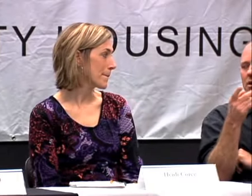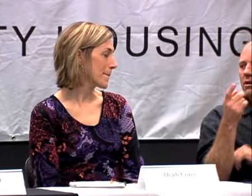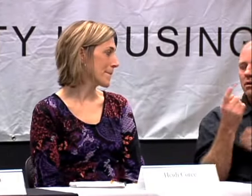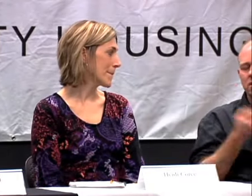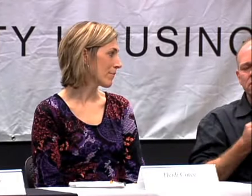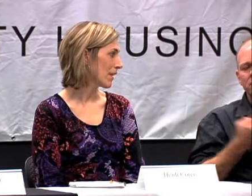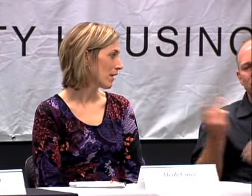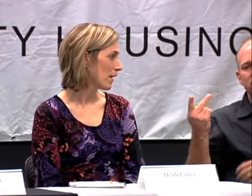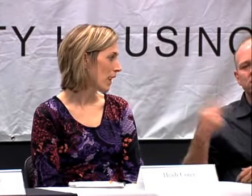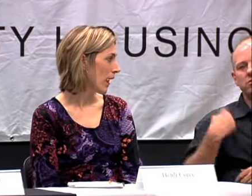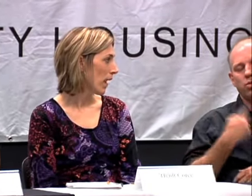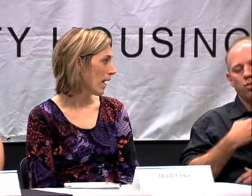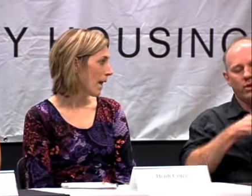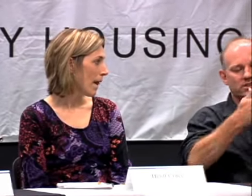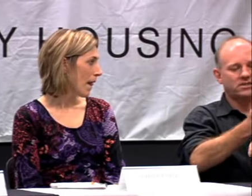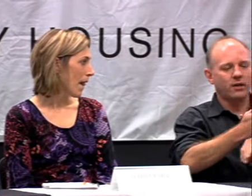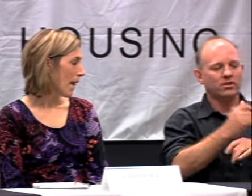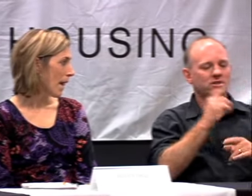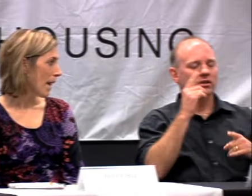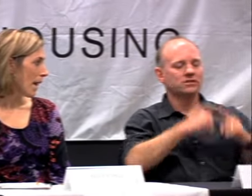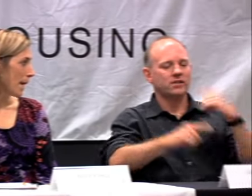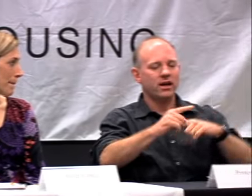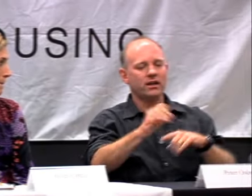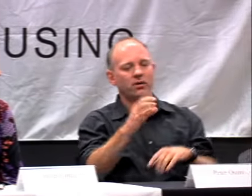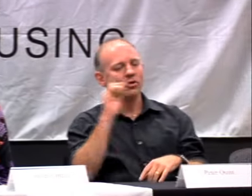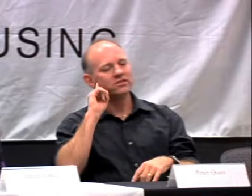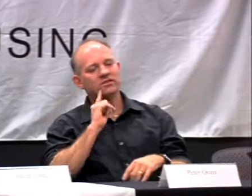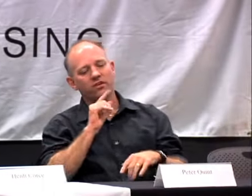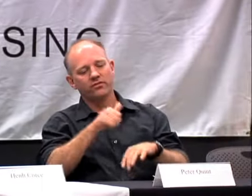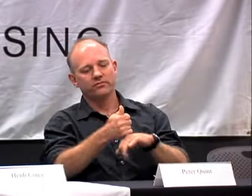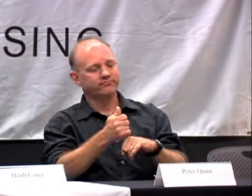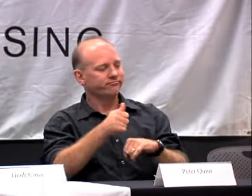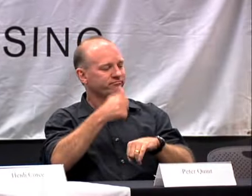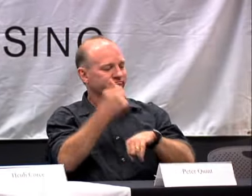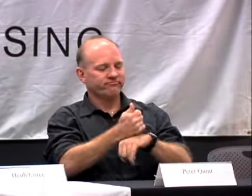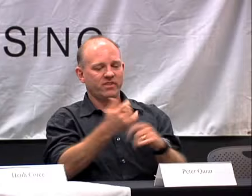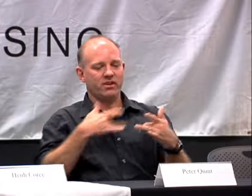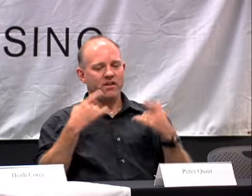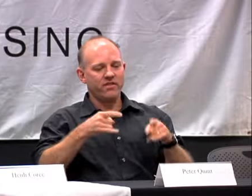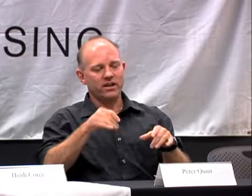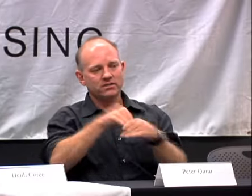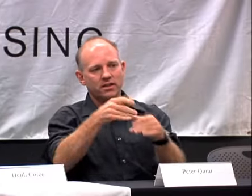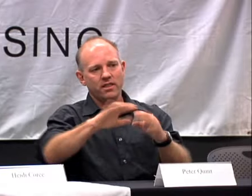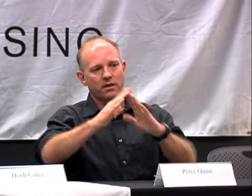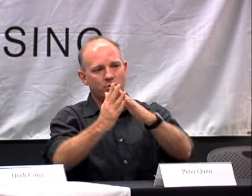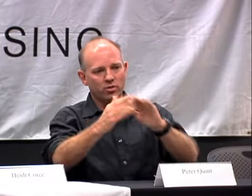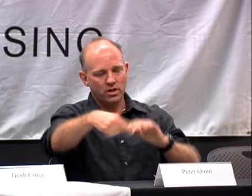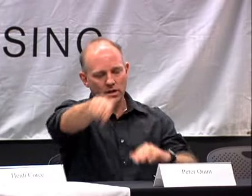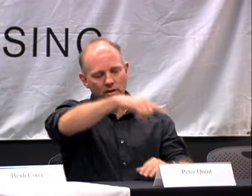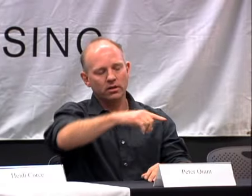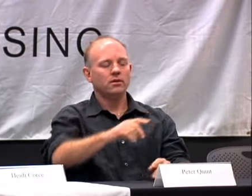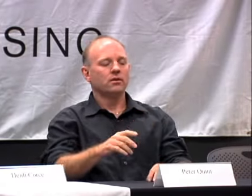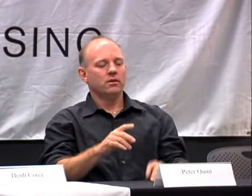SOMETIMES WE ESTABLISH A SIGNING DEAF EVENTS HERE IN THE CITY